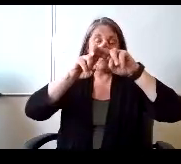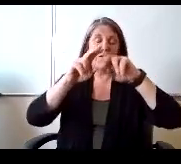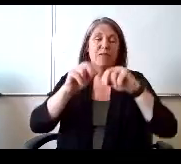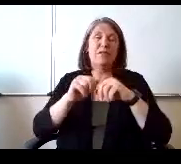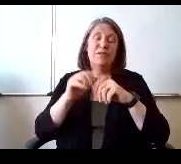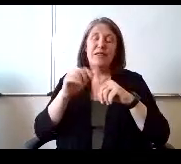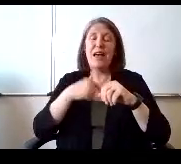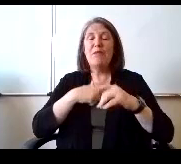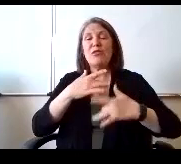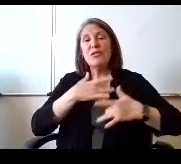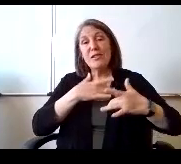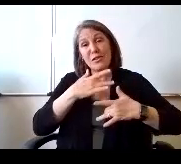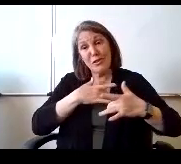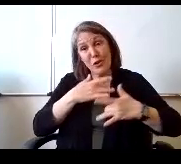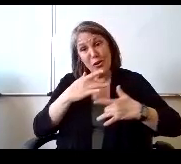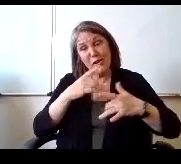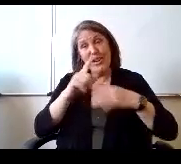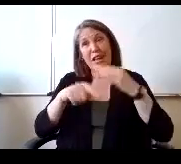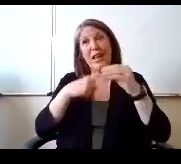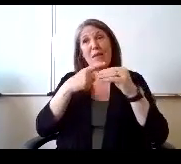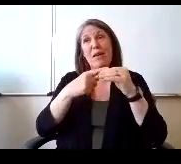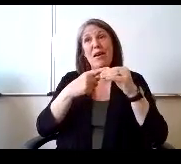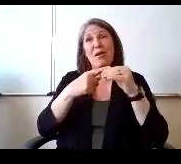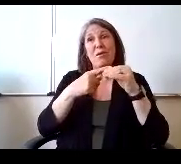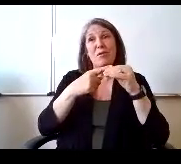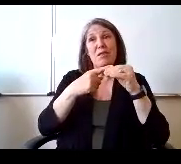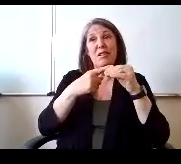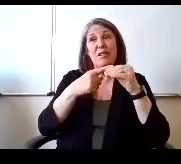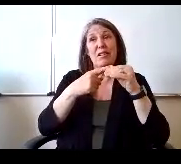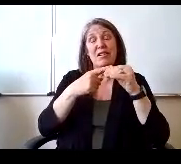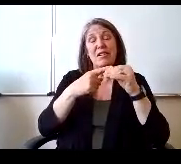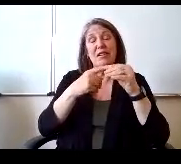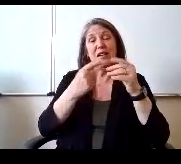Concerned about. Getting rid of the recommendations